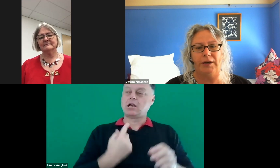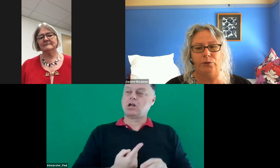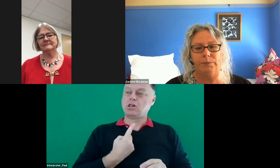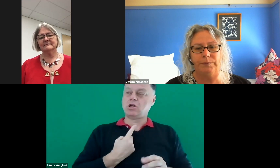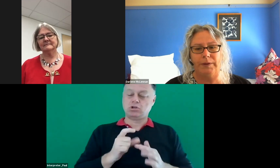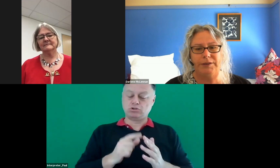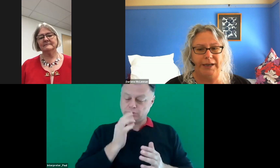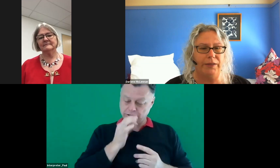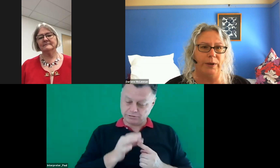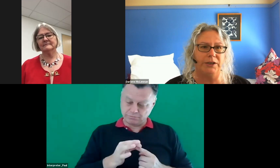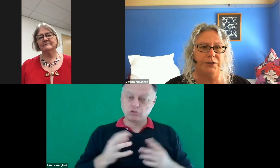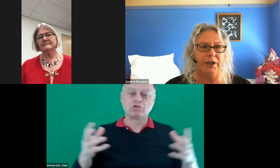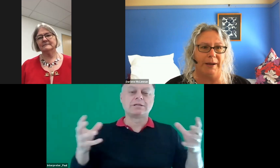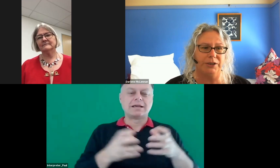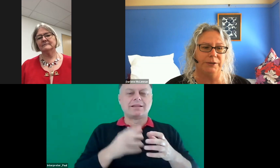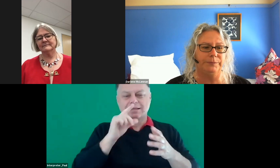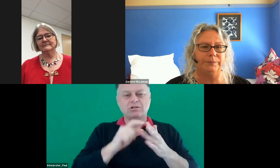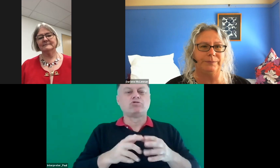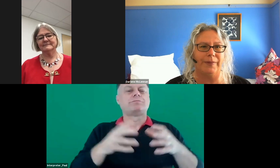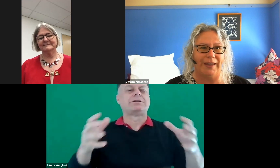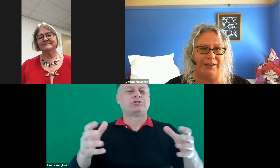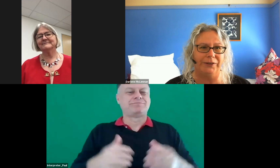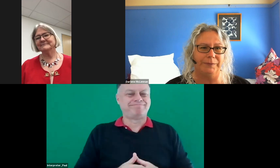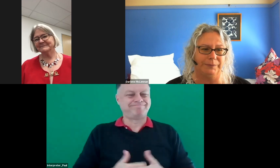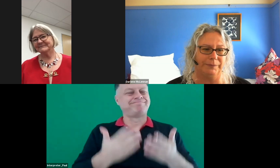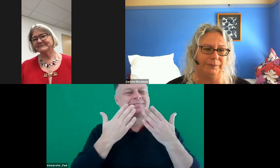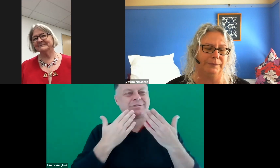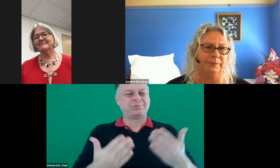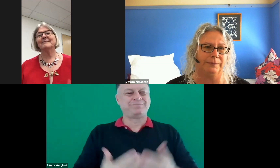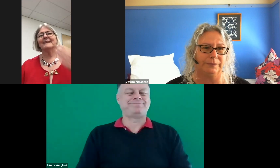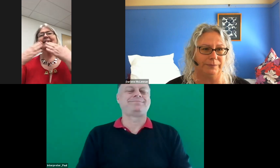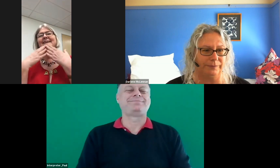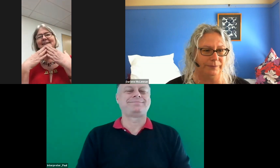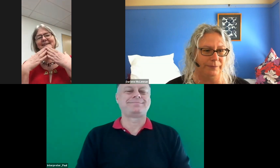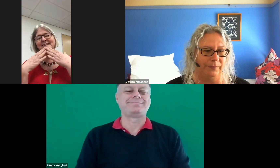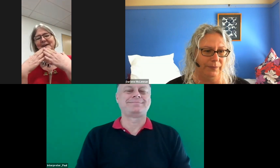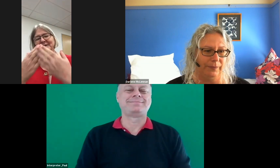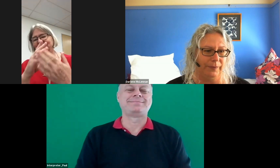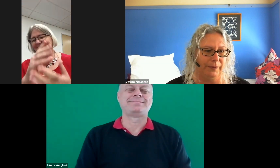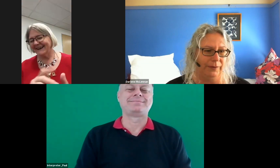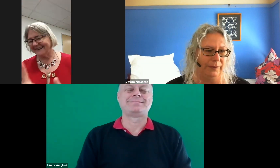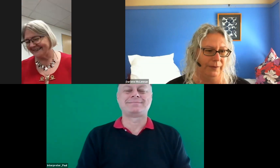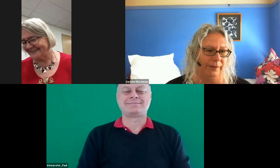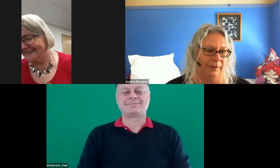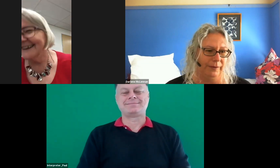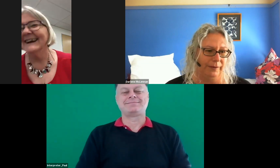little, together we can do so much”. Thank you. CATHY: Thank you, Darlene.